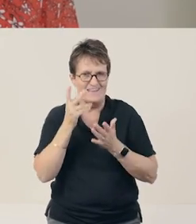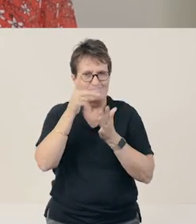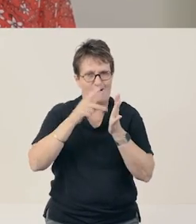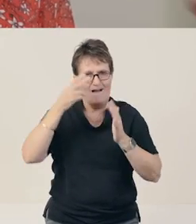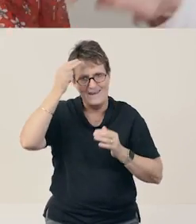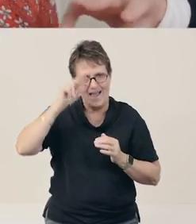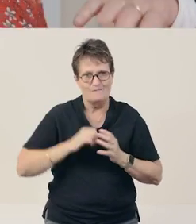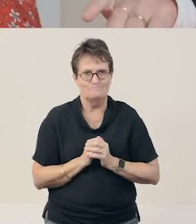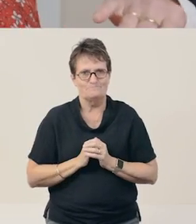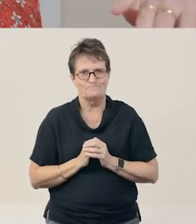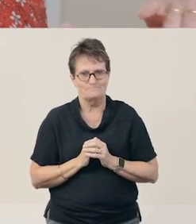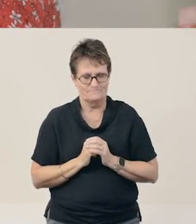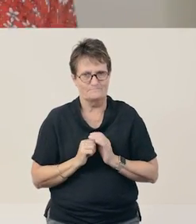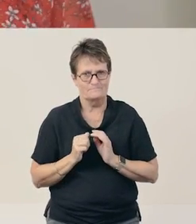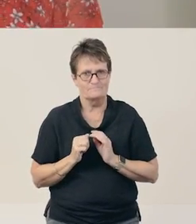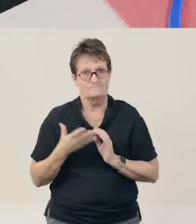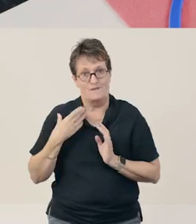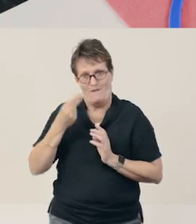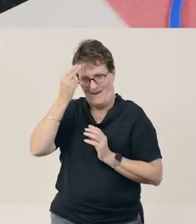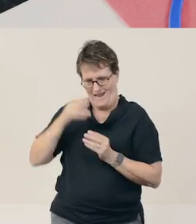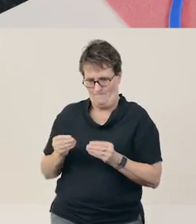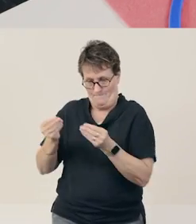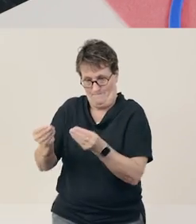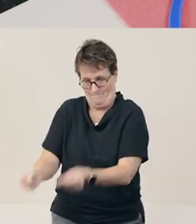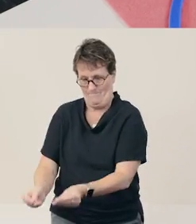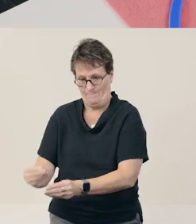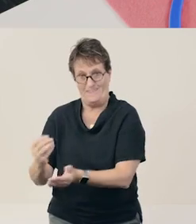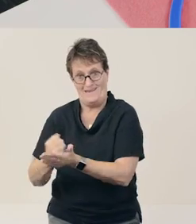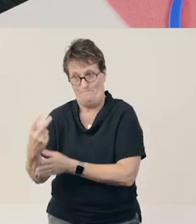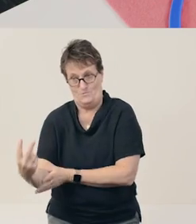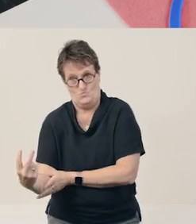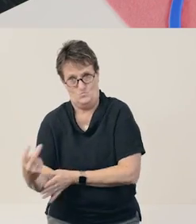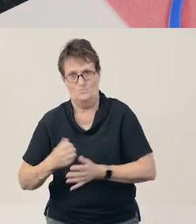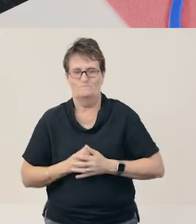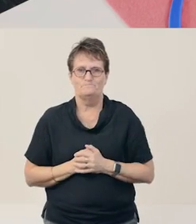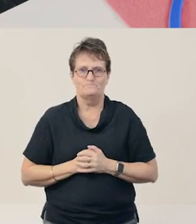So I’ll put my name, Sarah, in the circle that has a 2.